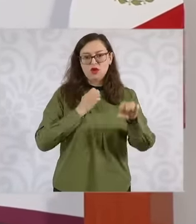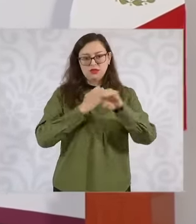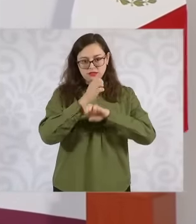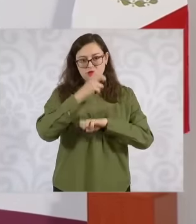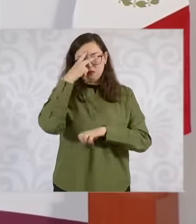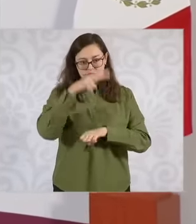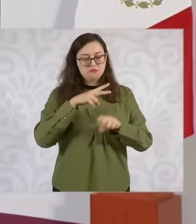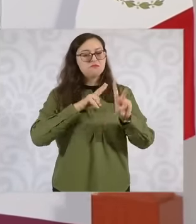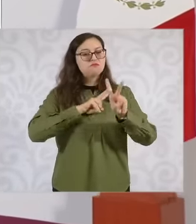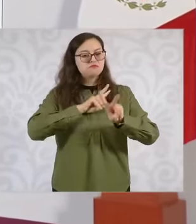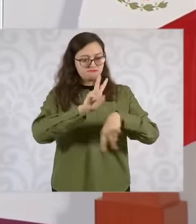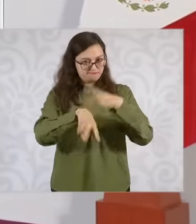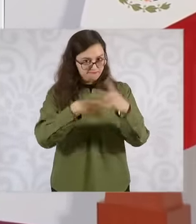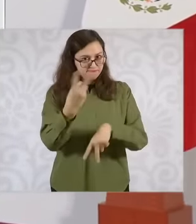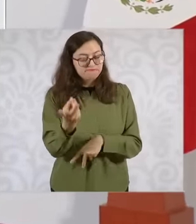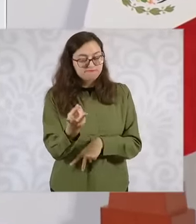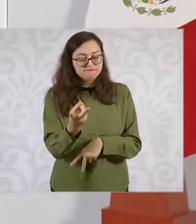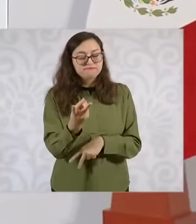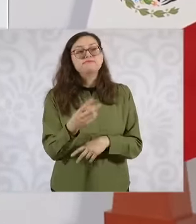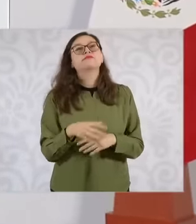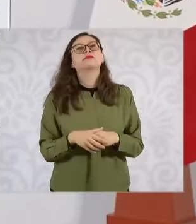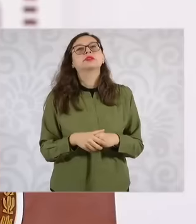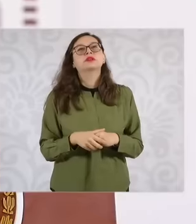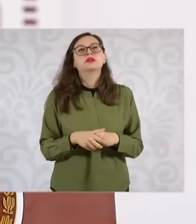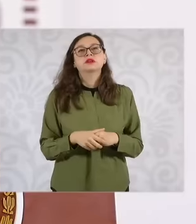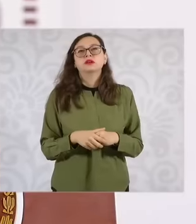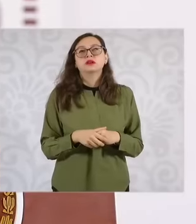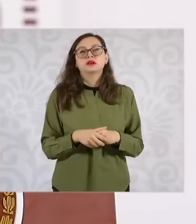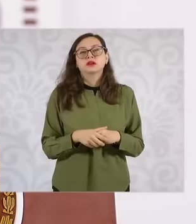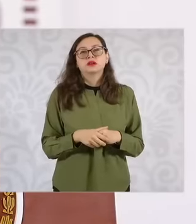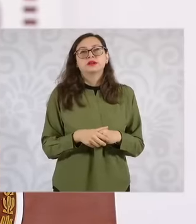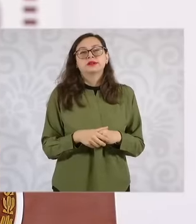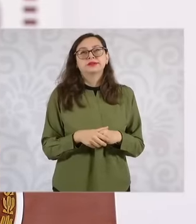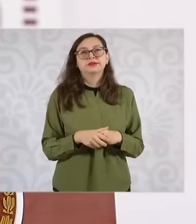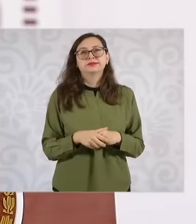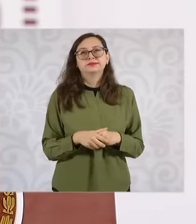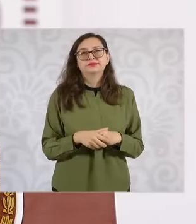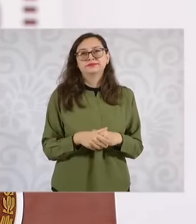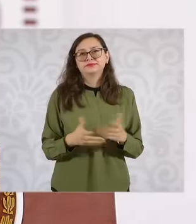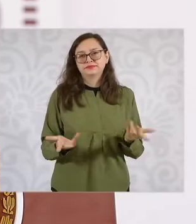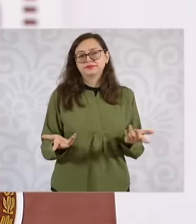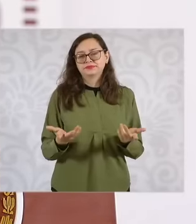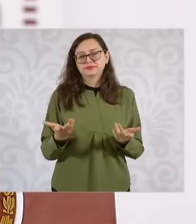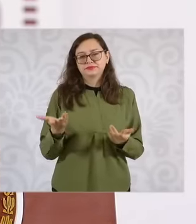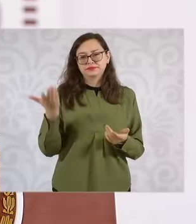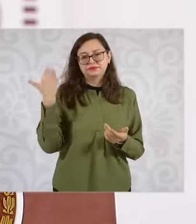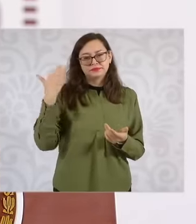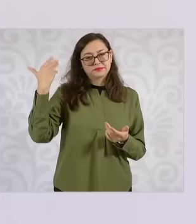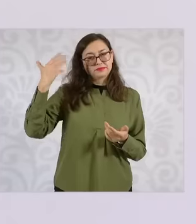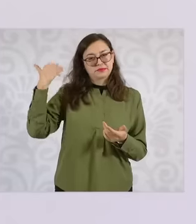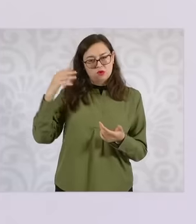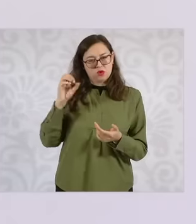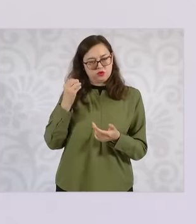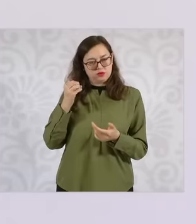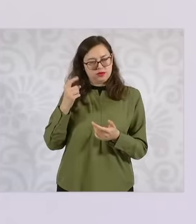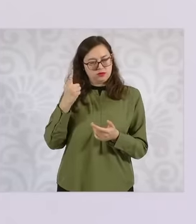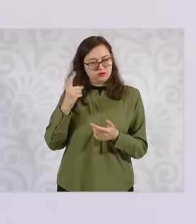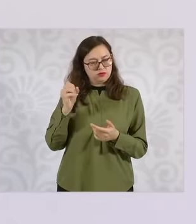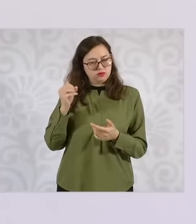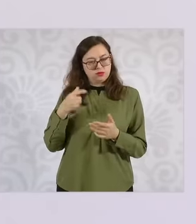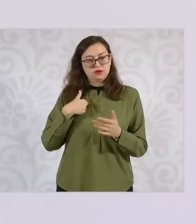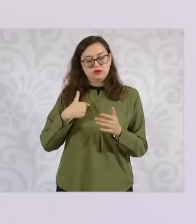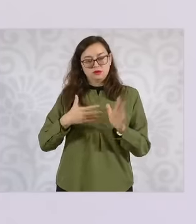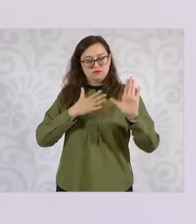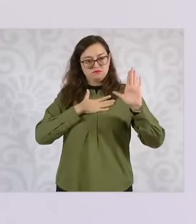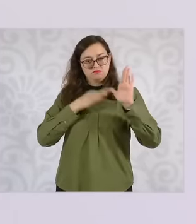and in the 100 points, I proposed a special program for the East of the State of Mexico the